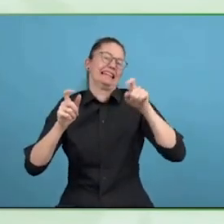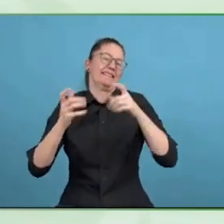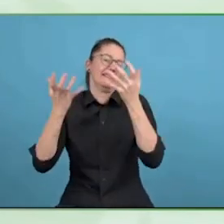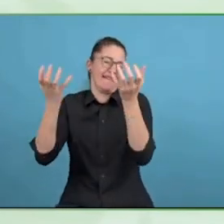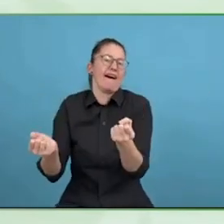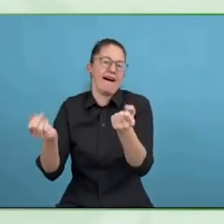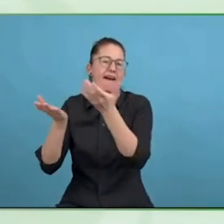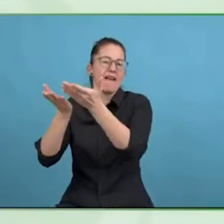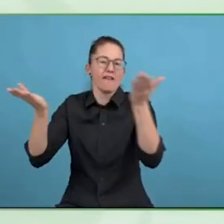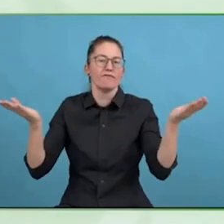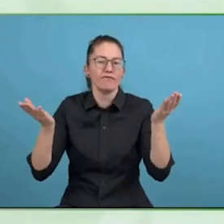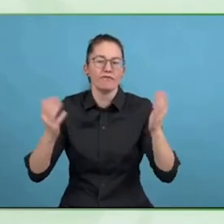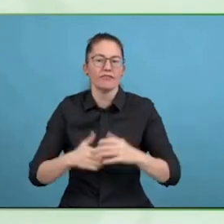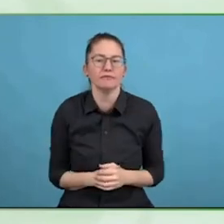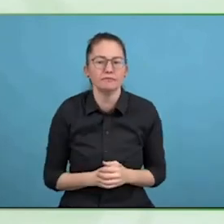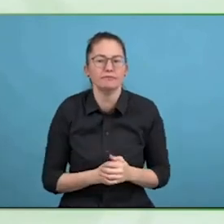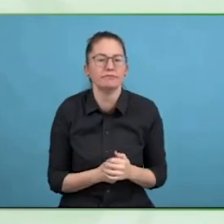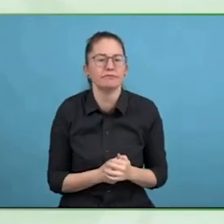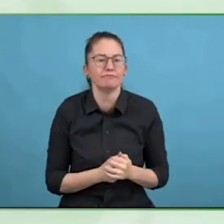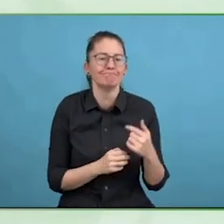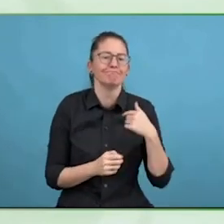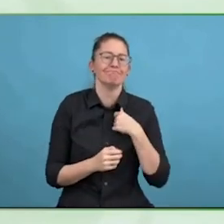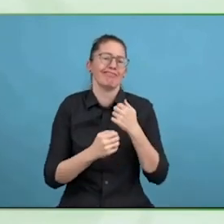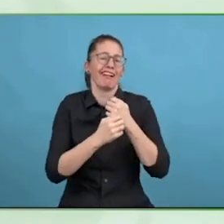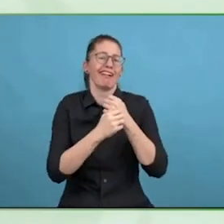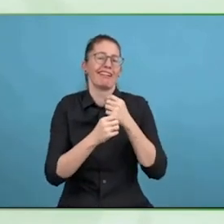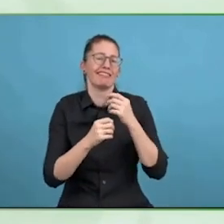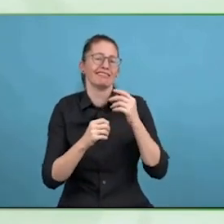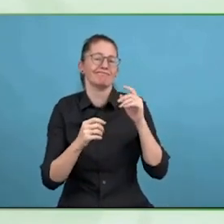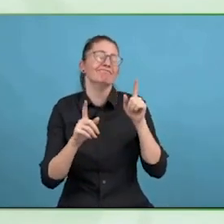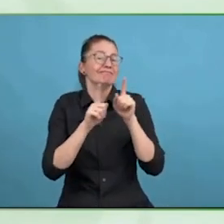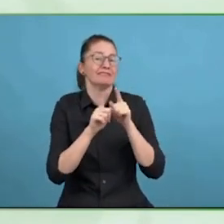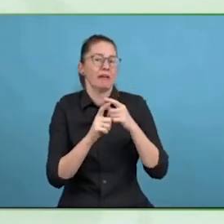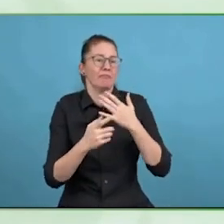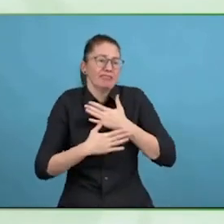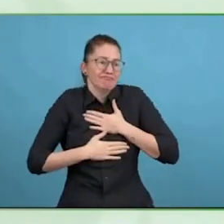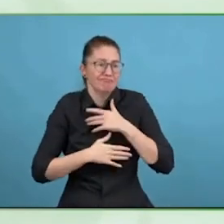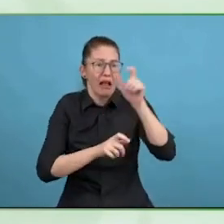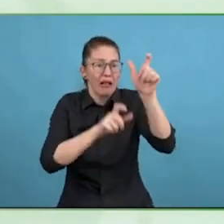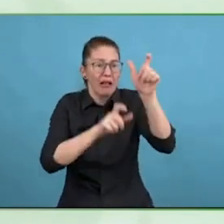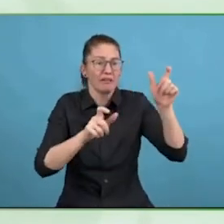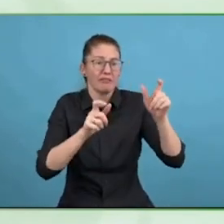communicating with an adviser and the ability to communicating your first language, if it is sign language.